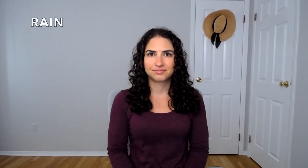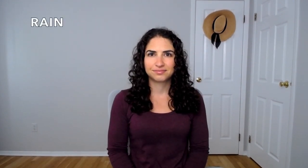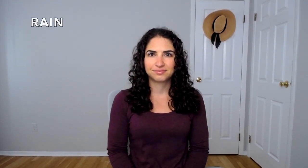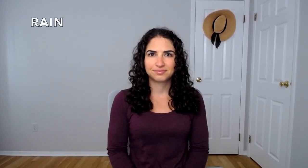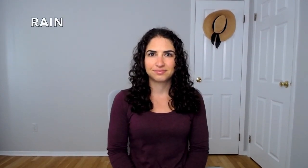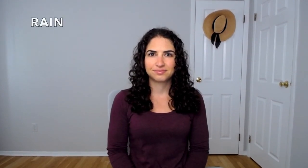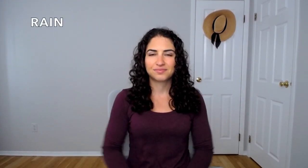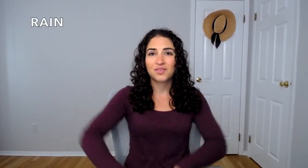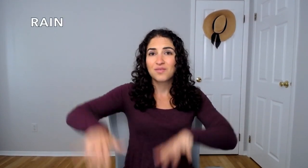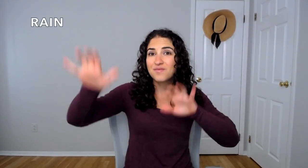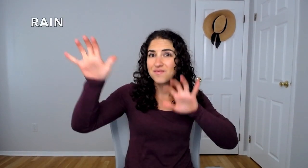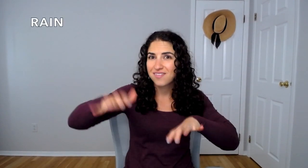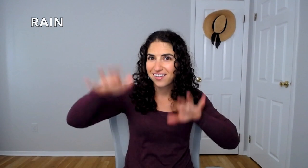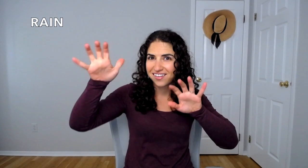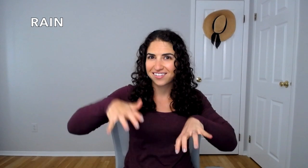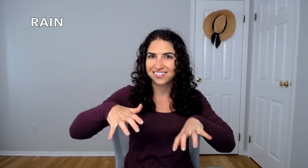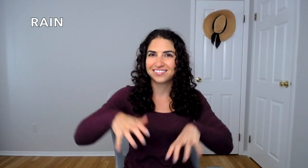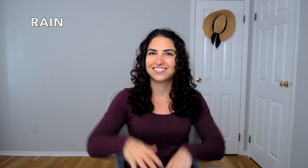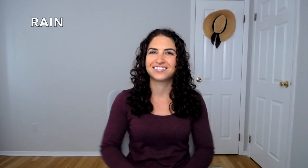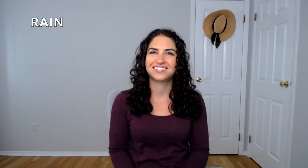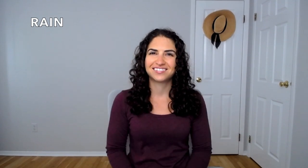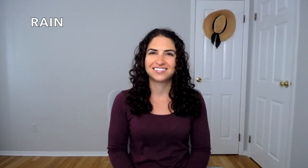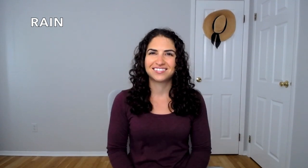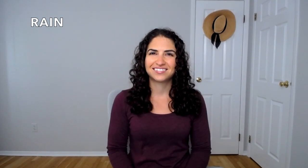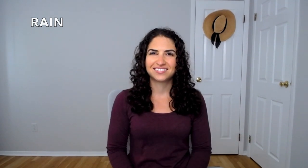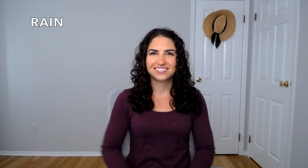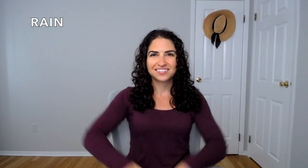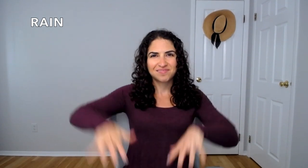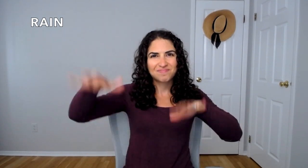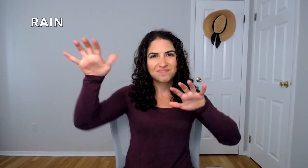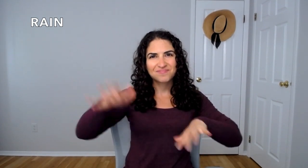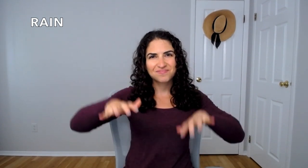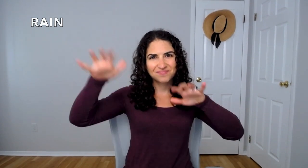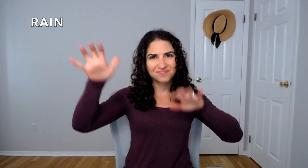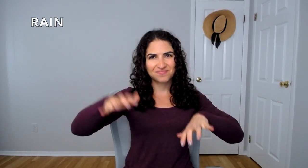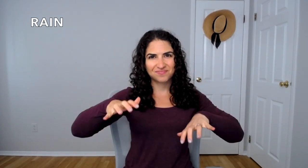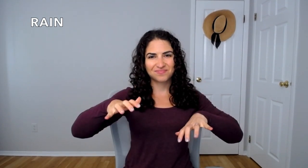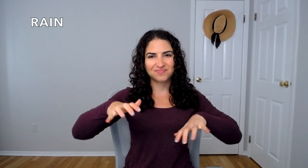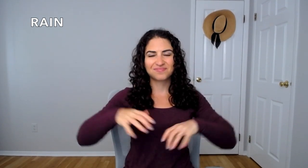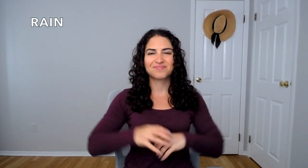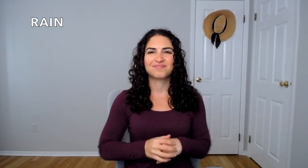RAIN